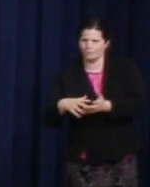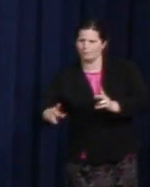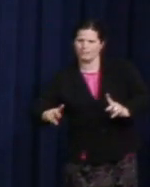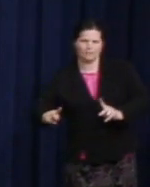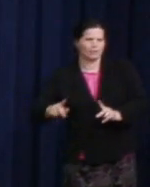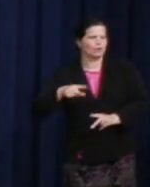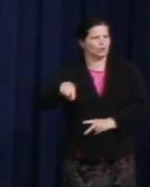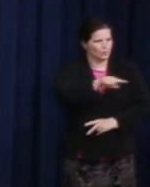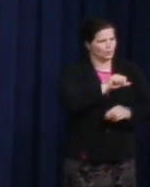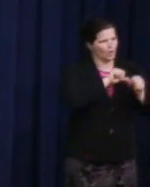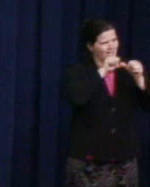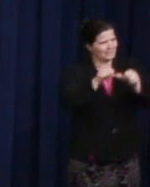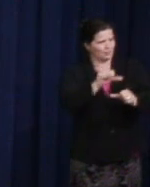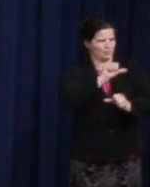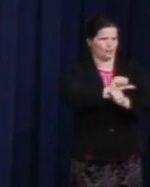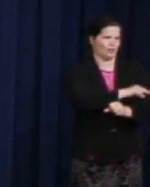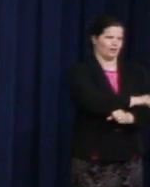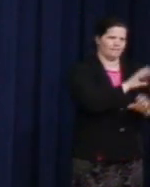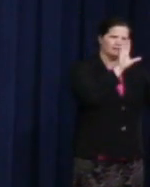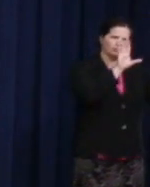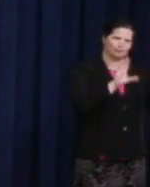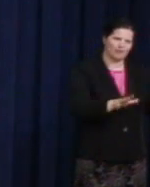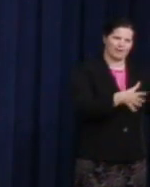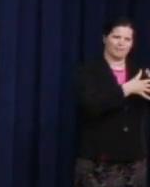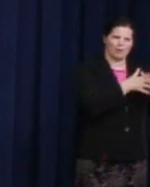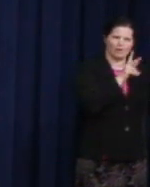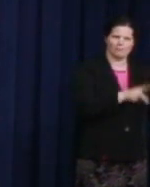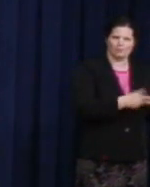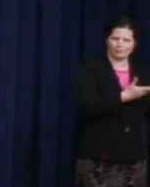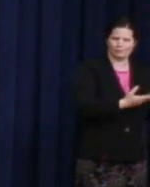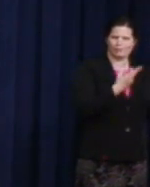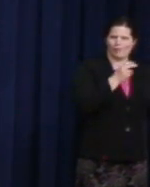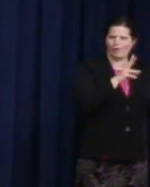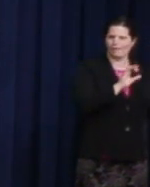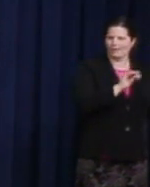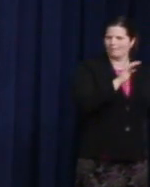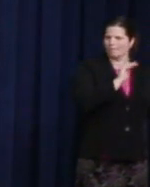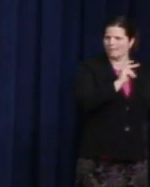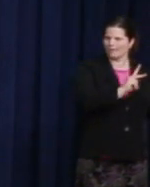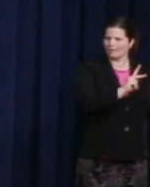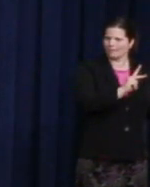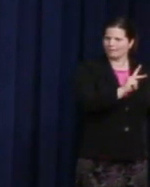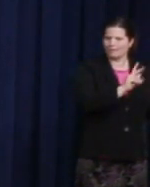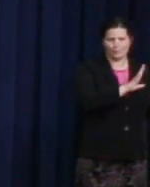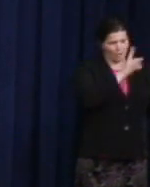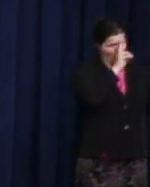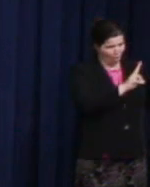An American we honor today with a stamp, but whose work will forever live in the freedoms